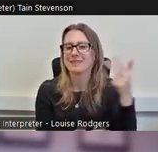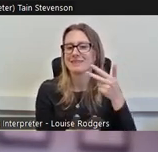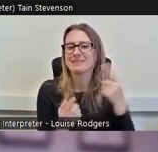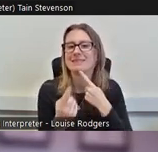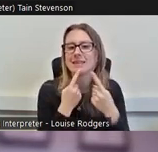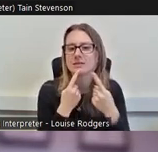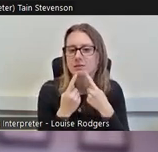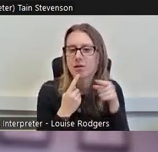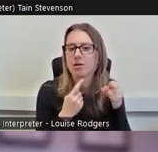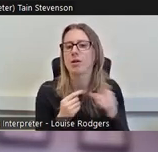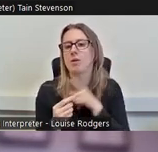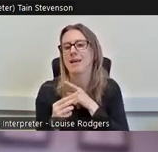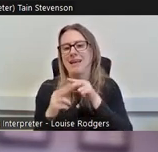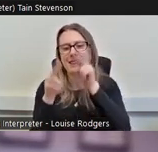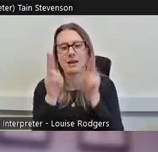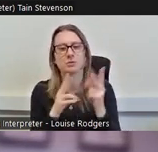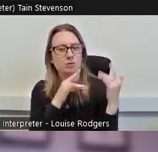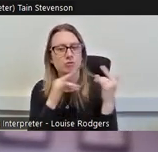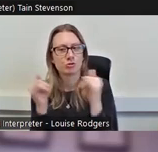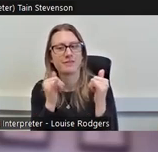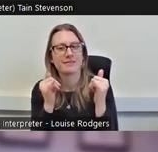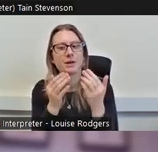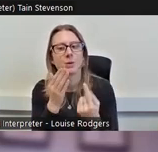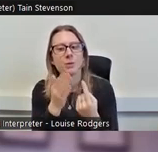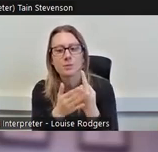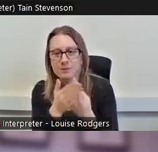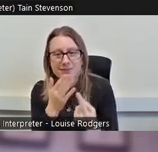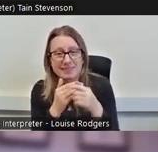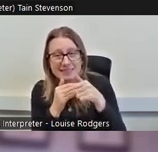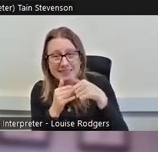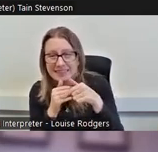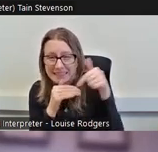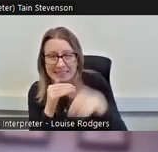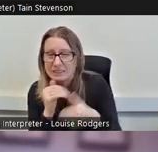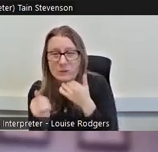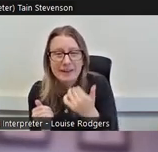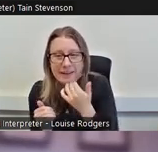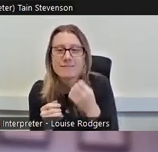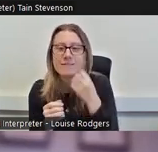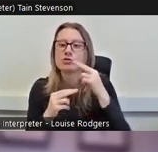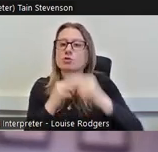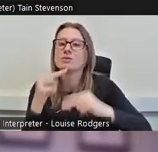only gives us the average data we need for these calculations every two years, and unfortunately